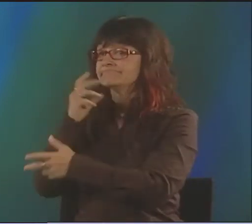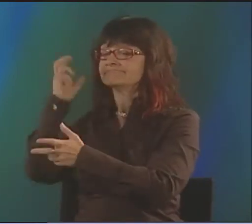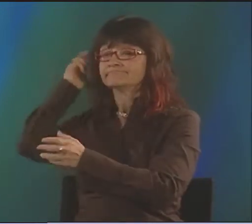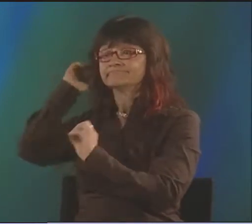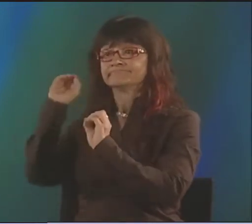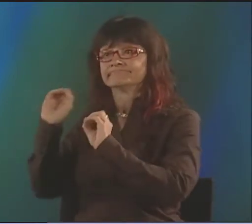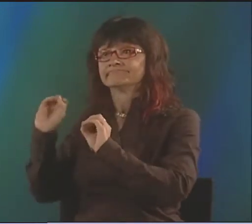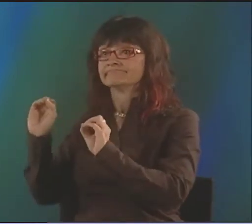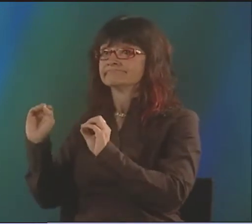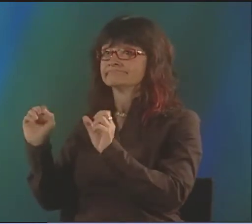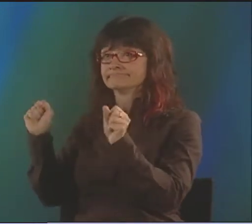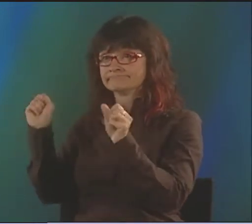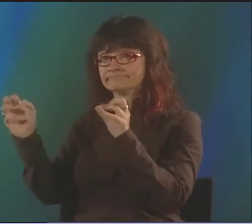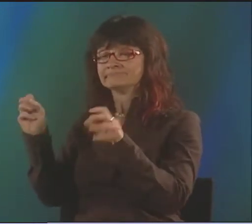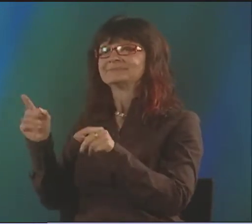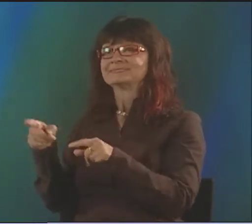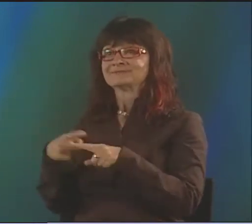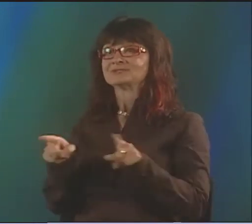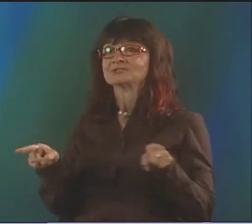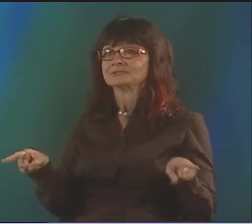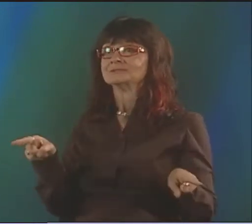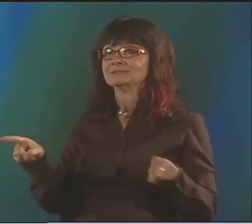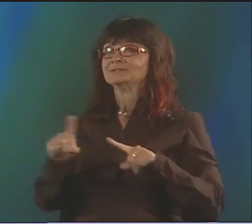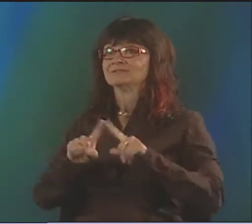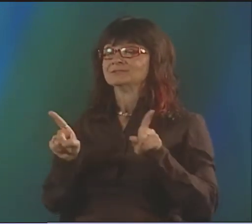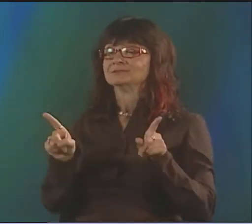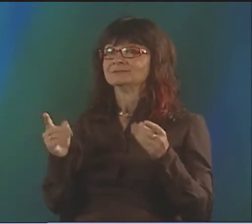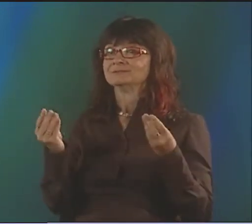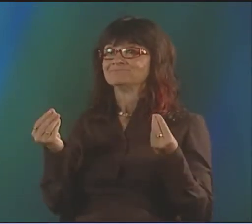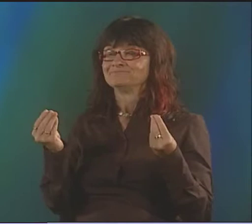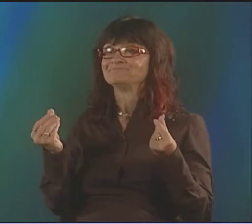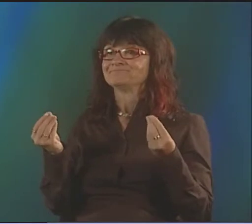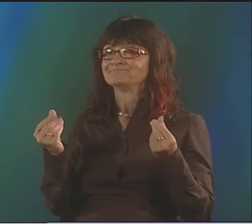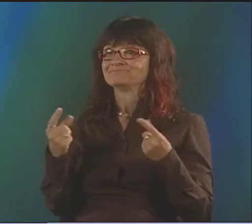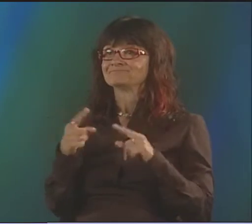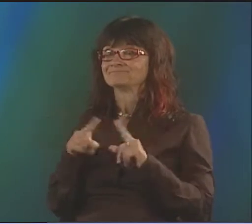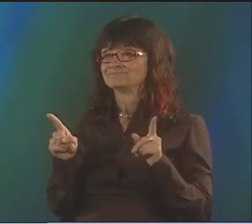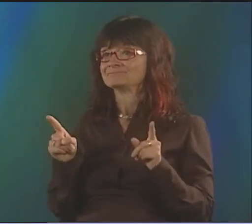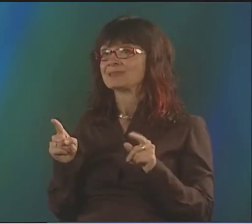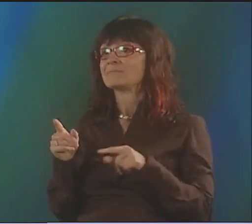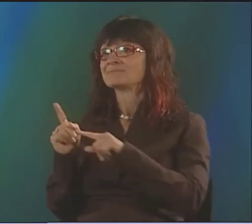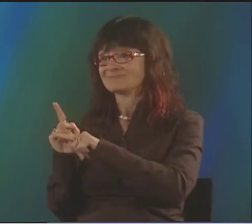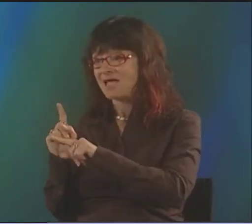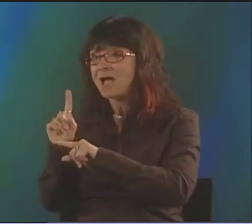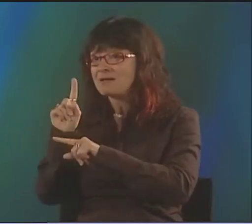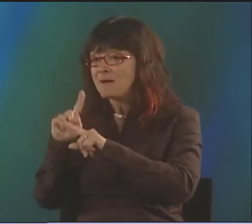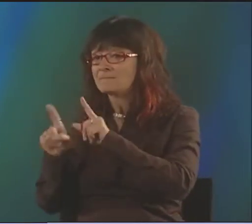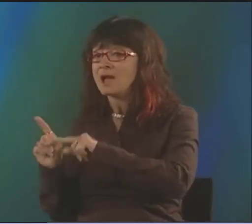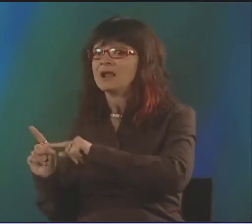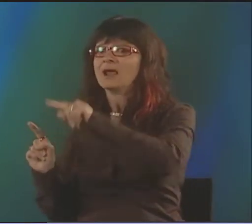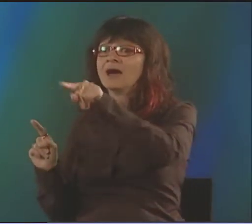MY DAUGHTER IS DEAF. SHE DOES NOT HAVE A COCHLEAR IMPLANT, AND SHE SIGNS, AND HER SIGN LANGUAGE QUALITY, HOW SHE SIGNS